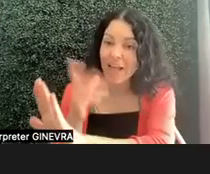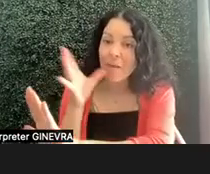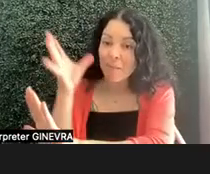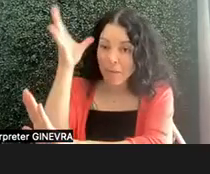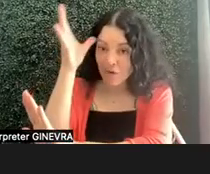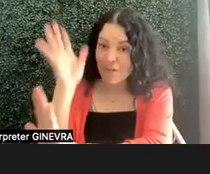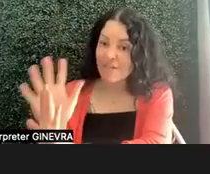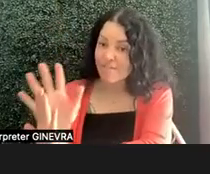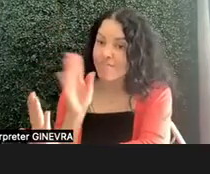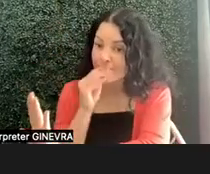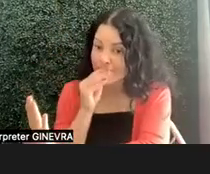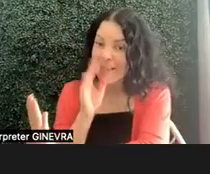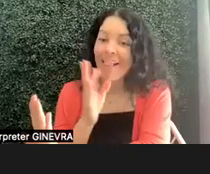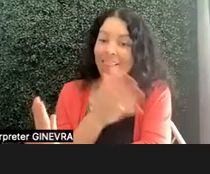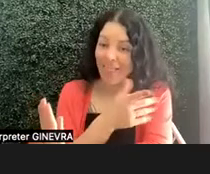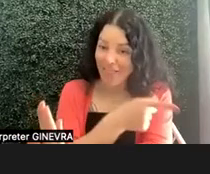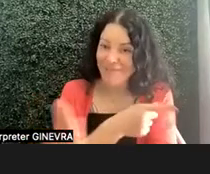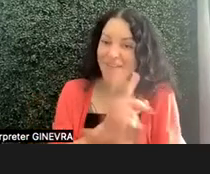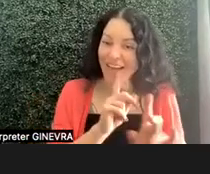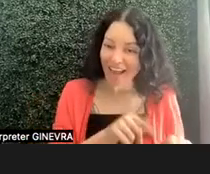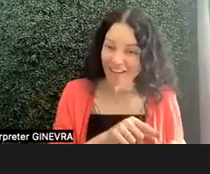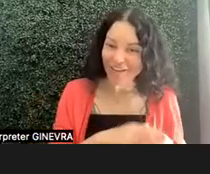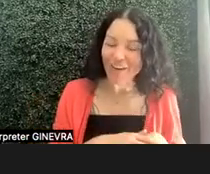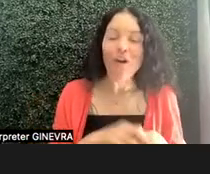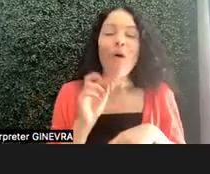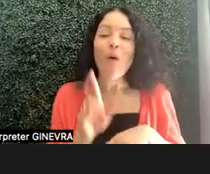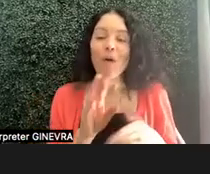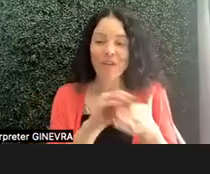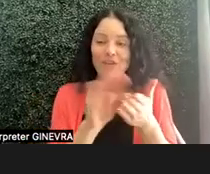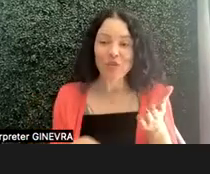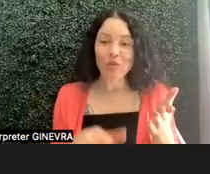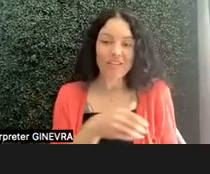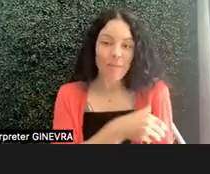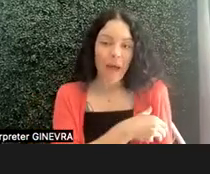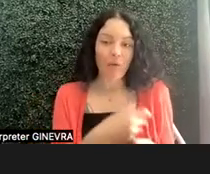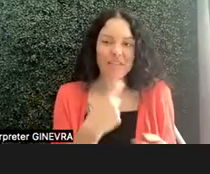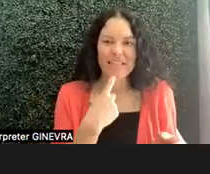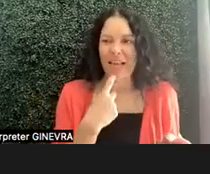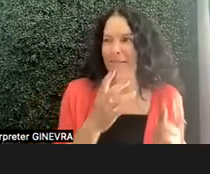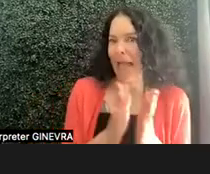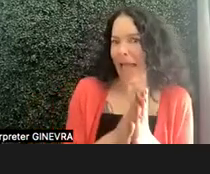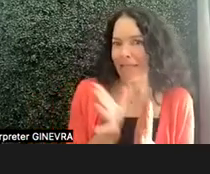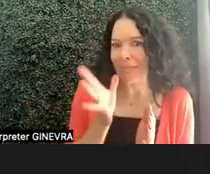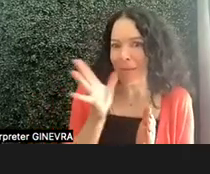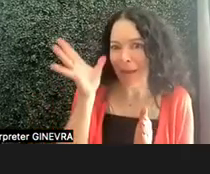Or they can say, let's ask the parents, as opposed to just having the parents answer these questions.